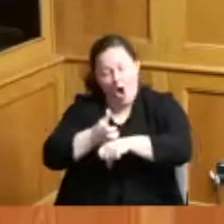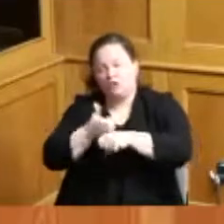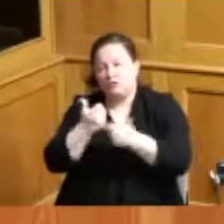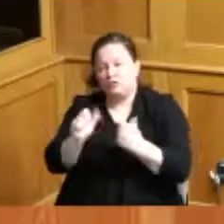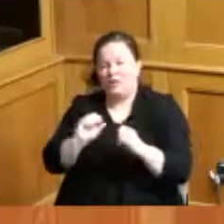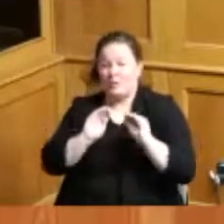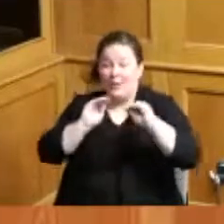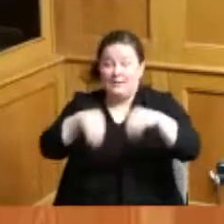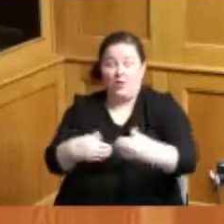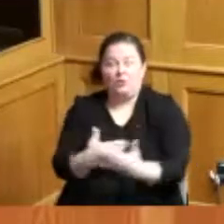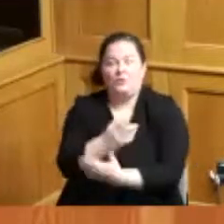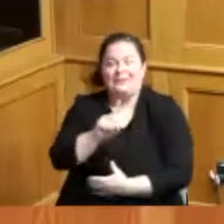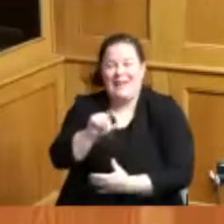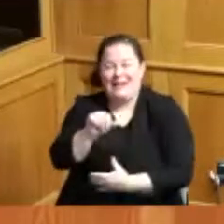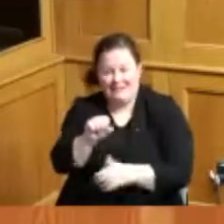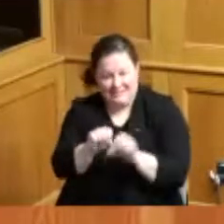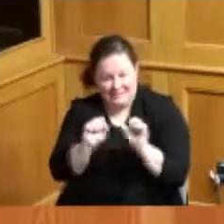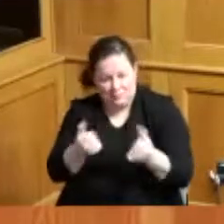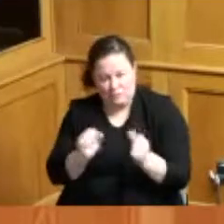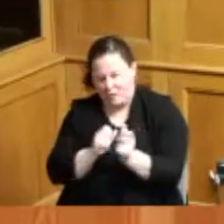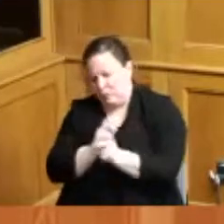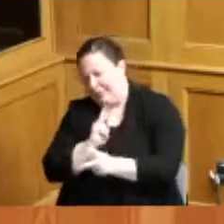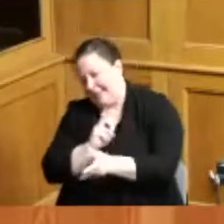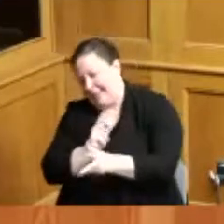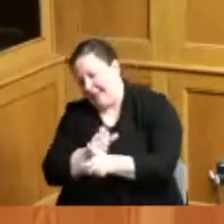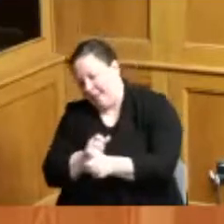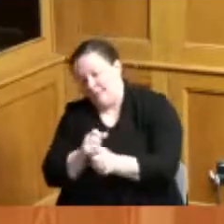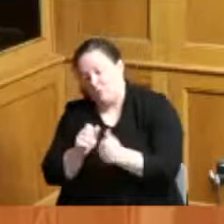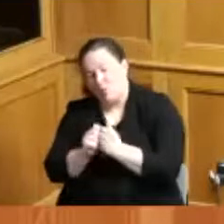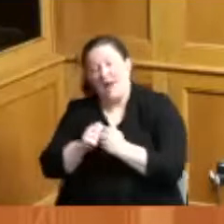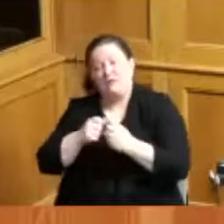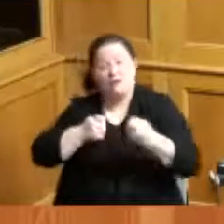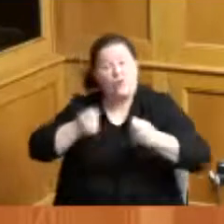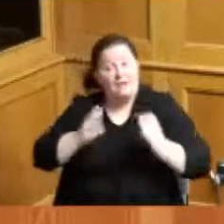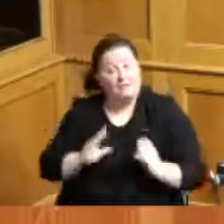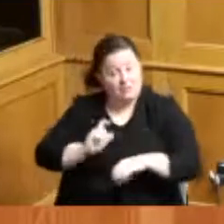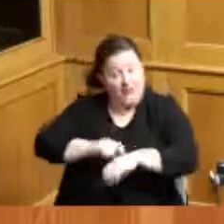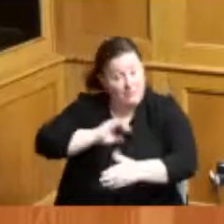whether or not people the drivers are arriving on time how the ones the clients that are receiving